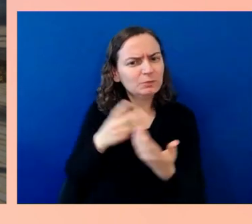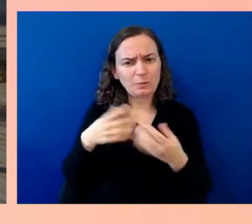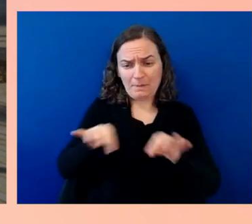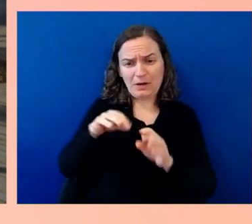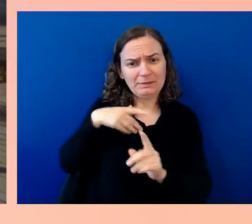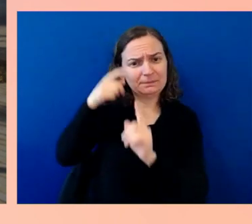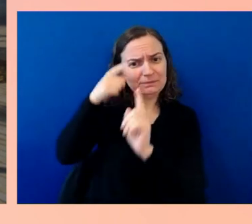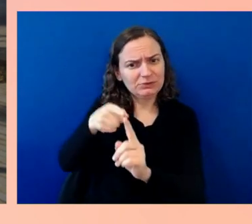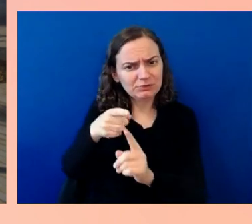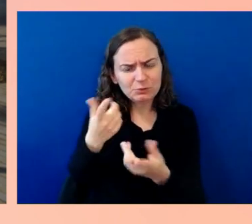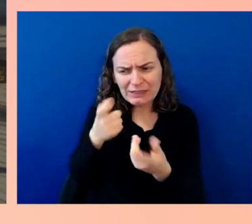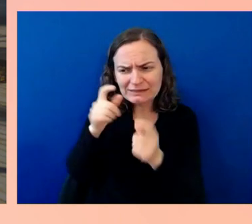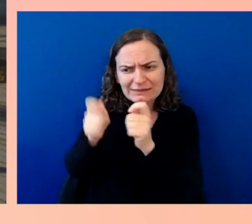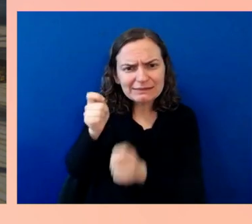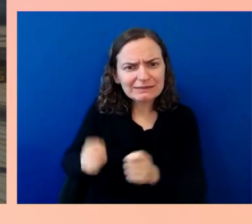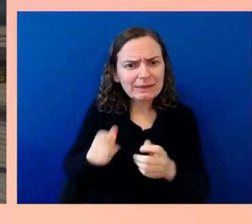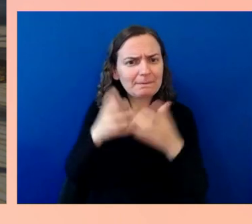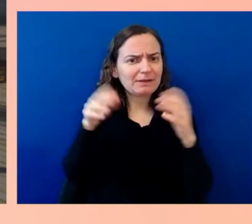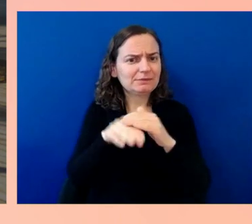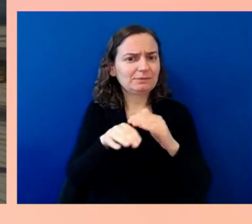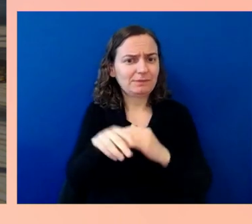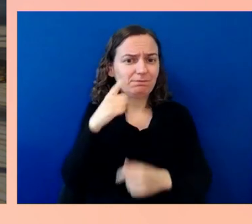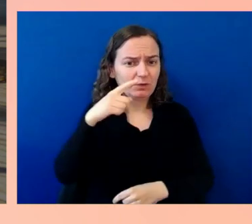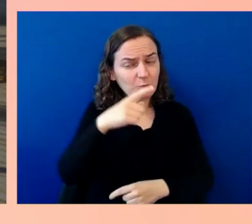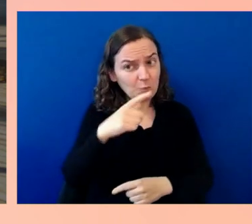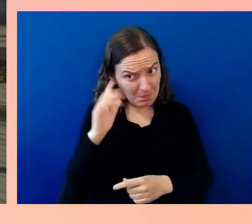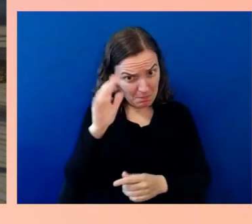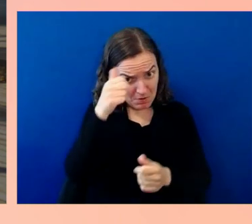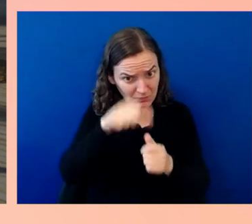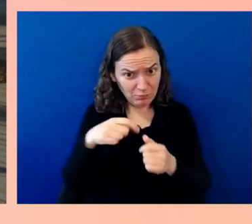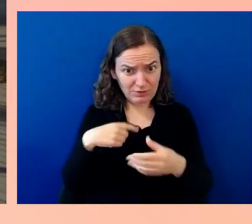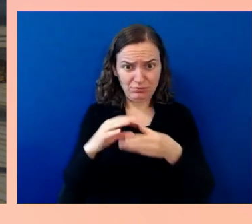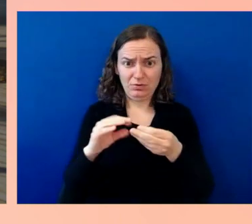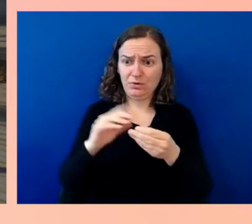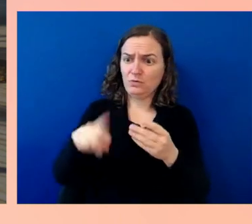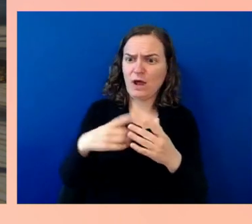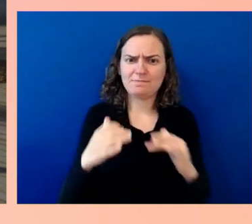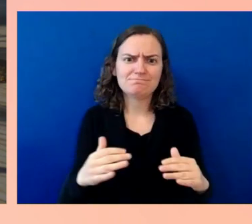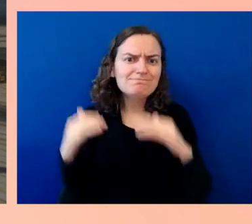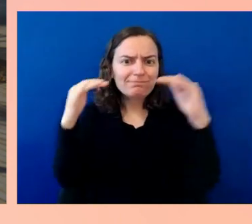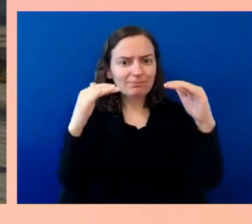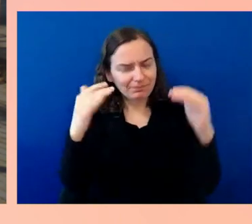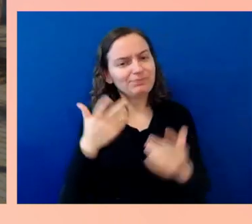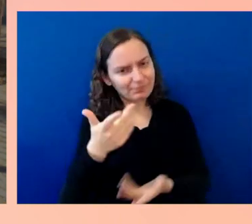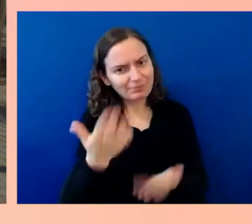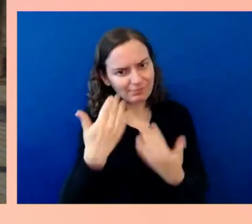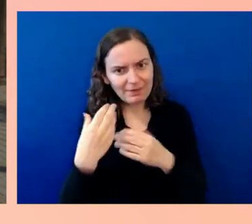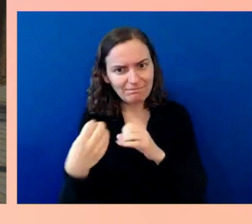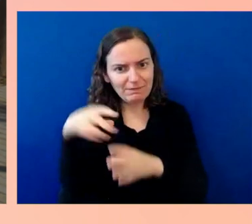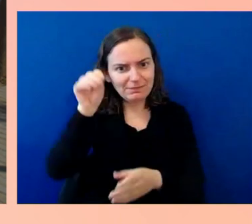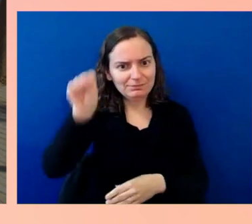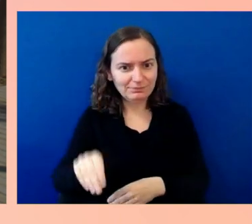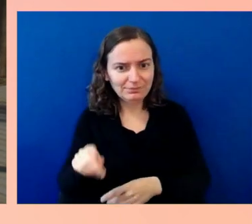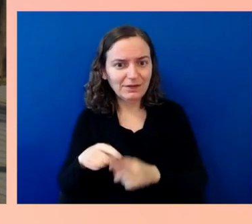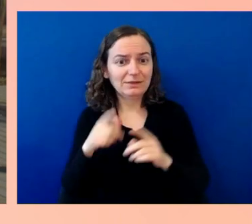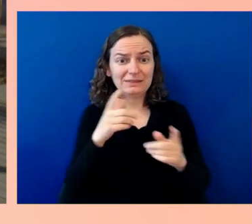the bar in event inclusion, like you just heard from Bob and Dona. But before we close, I do want to take look